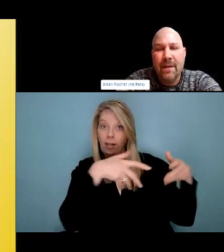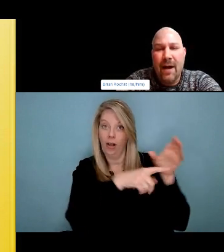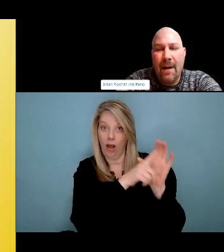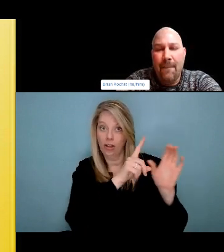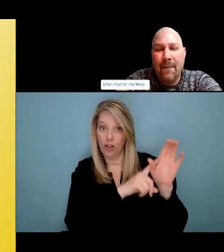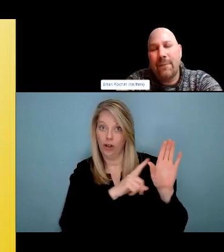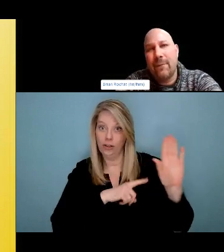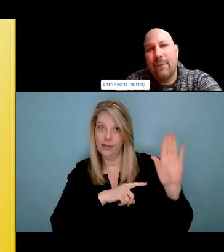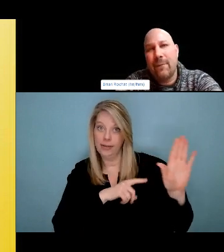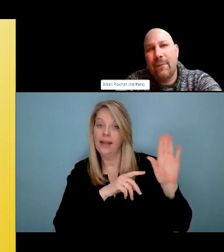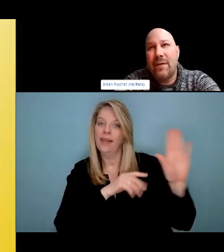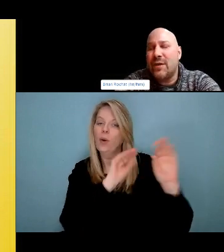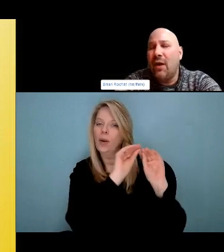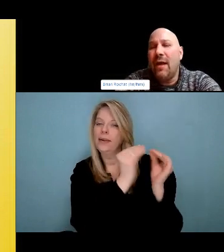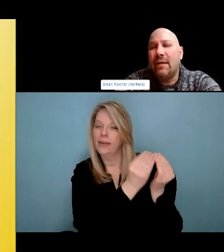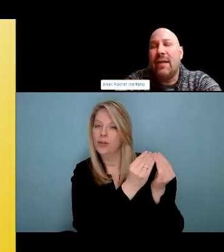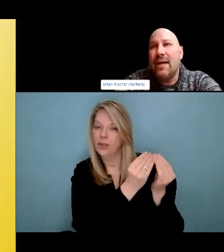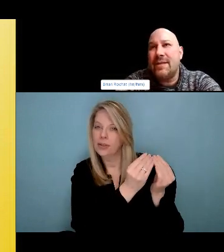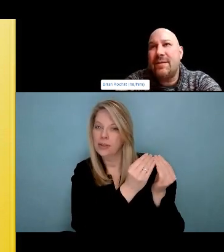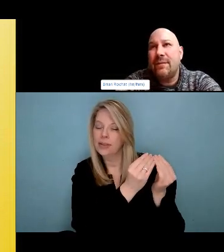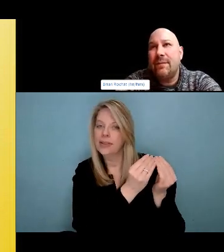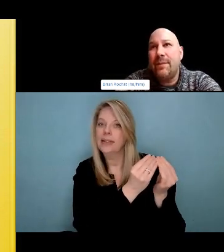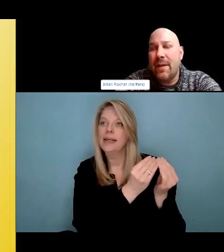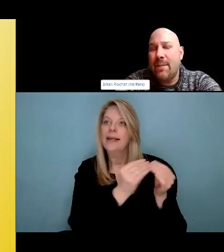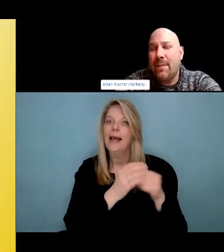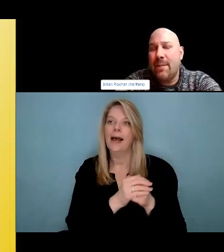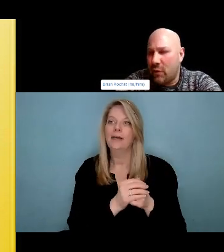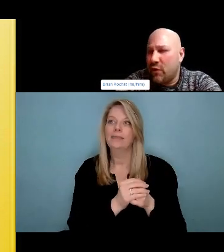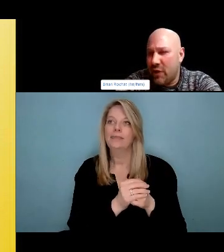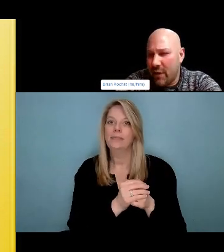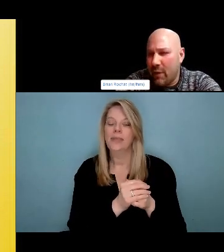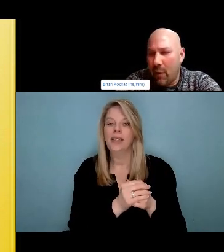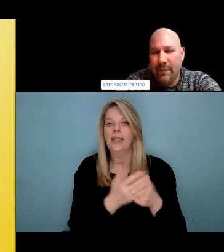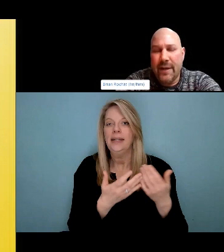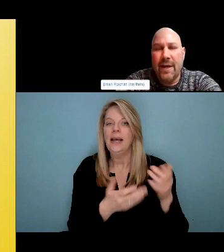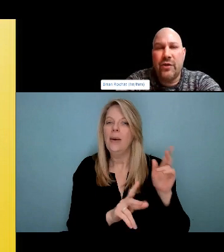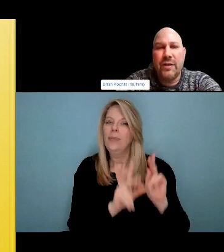I guess it's a mental health too, but not just their substance use.